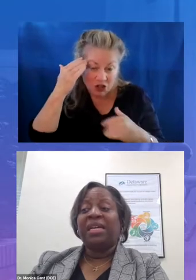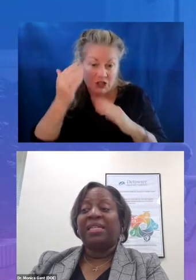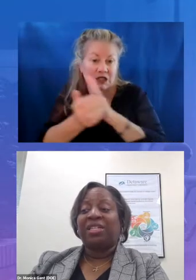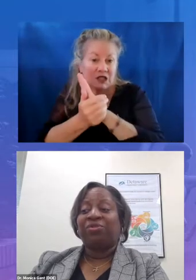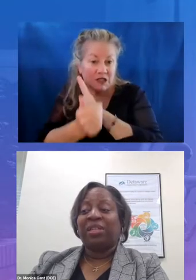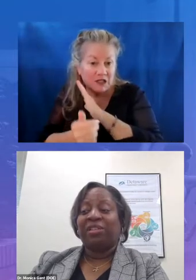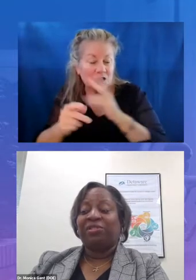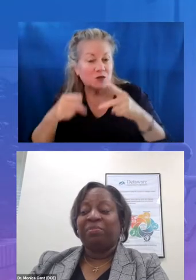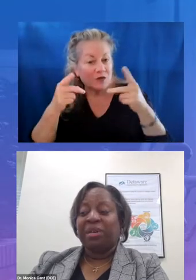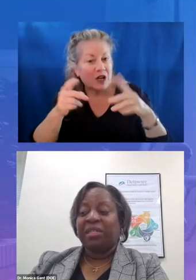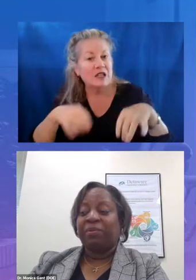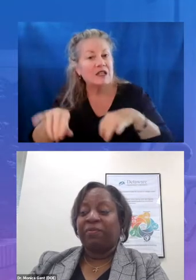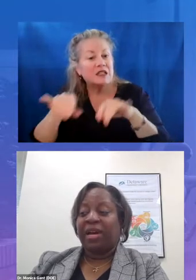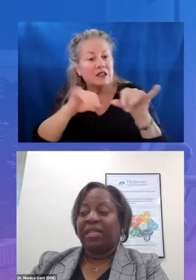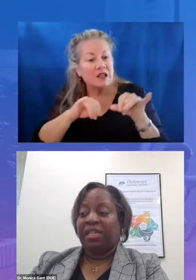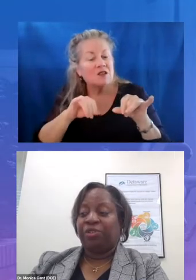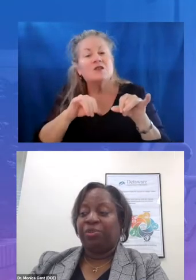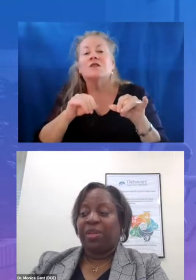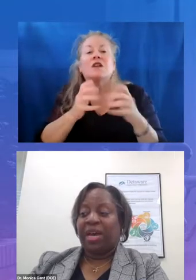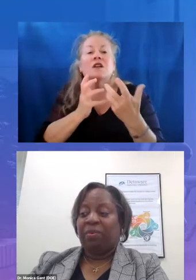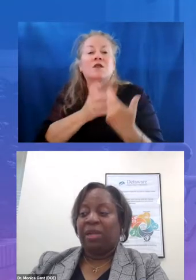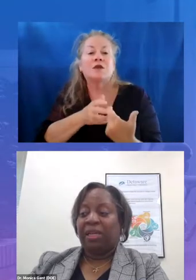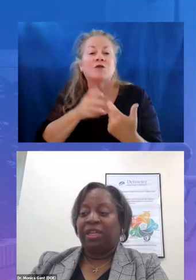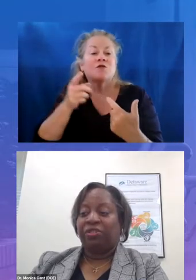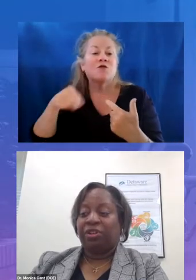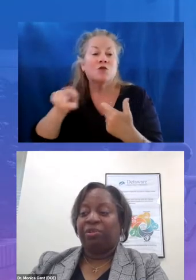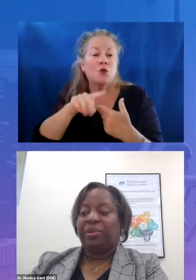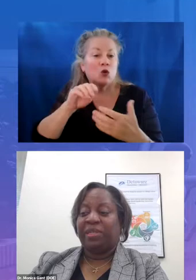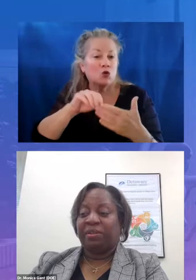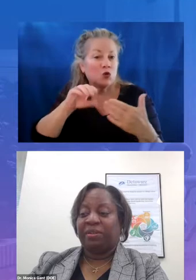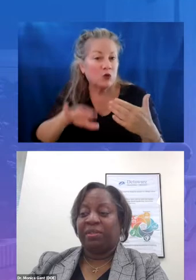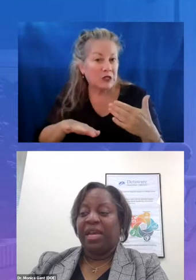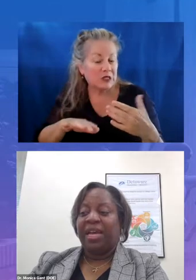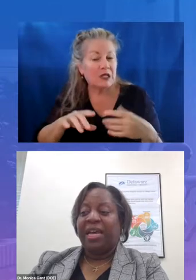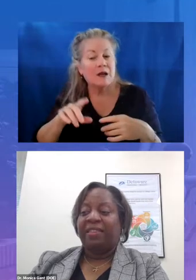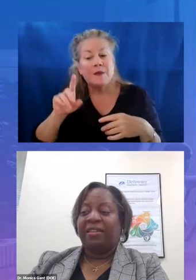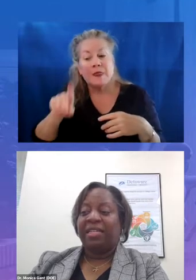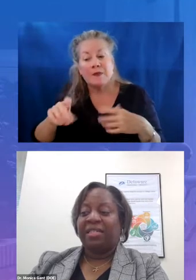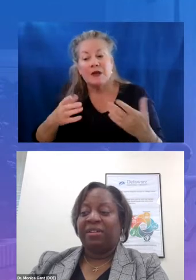district leaders must provide teachers with high quality instructional materials and the necessary